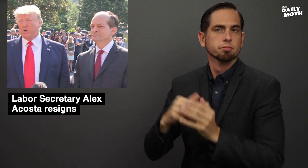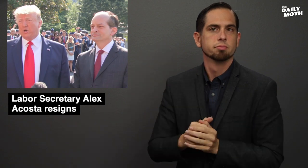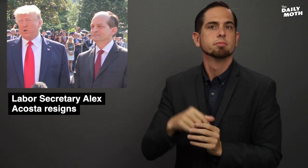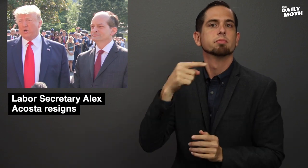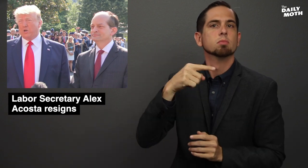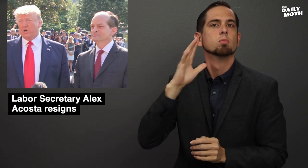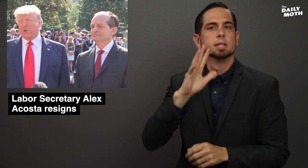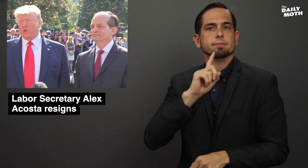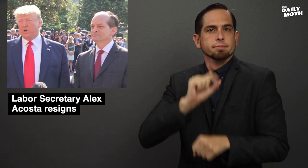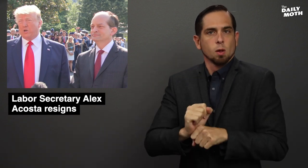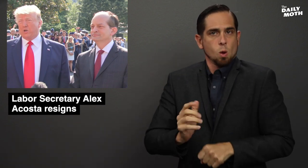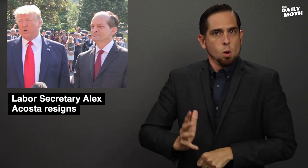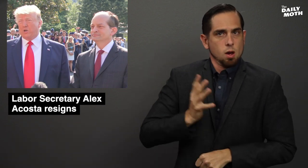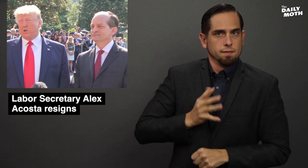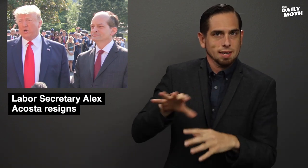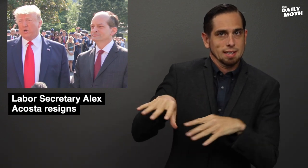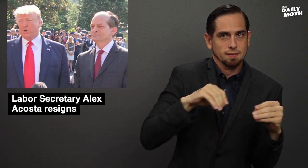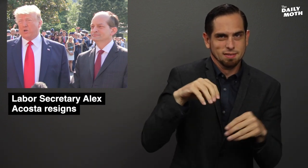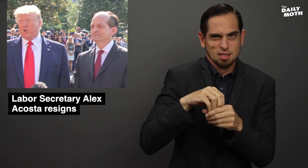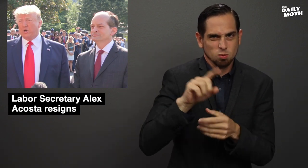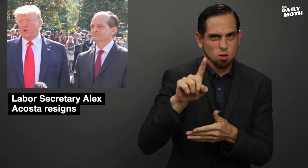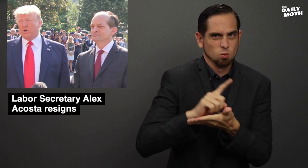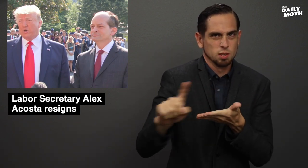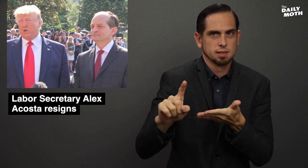and will be officially leaving in a week.